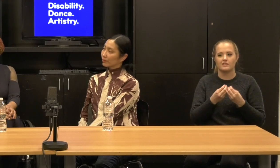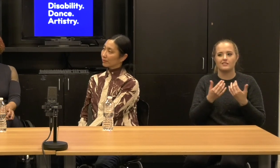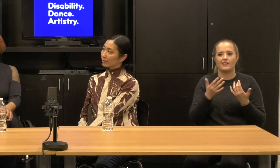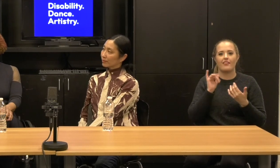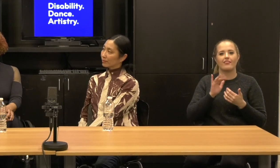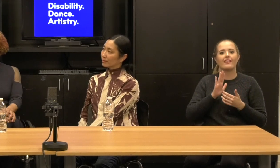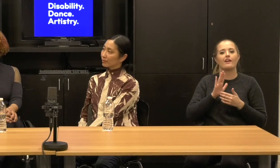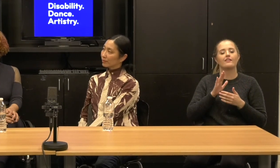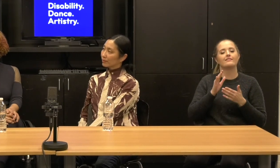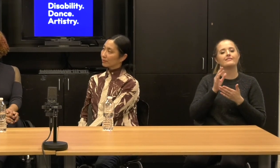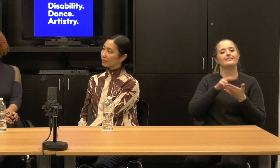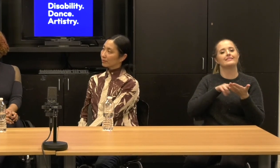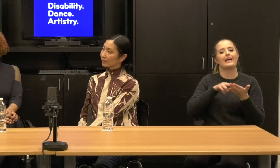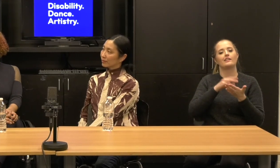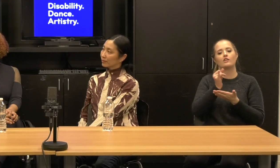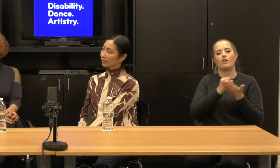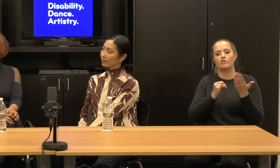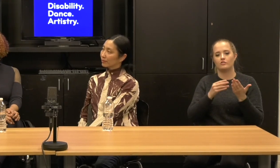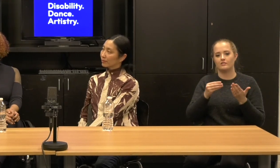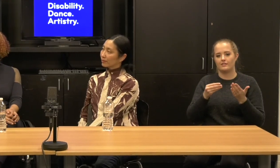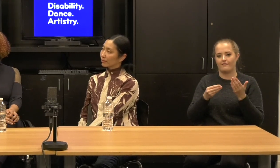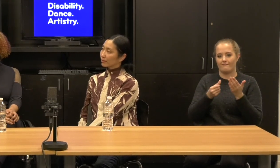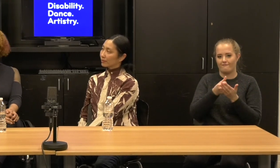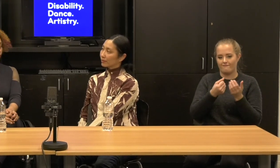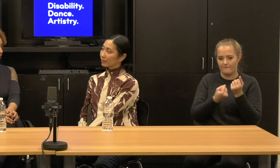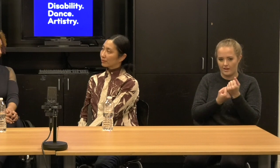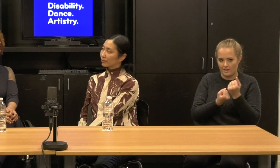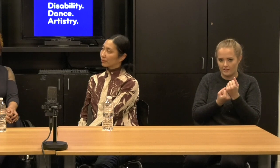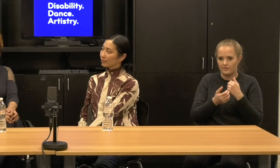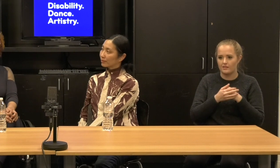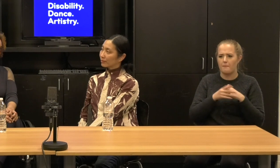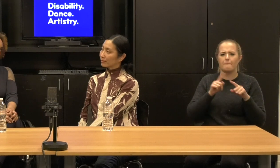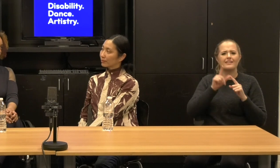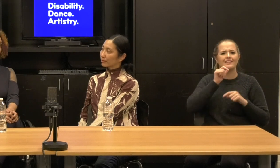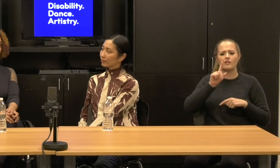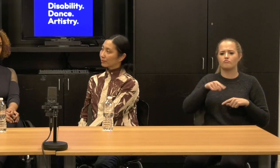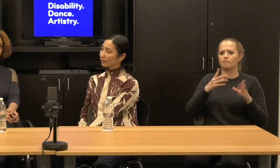but I should say it's not just this conversation series and the, and the funding that made